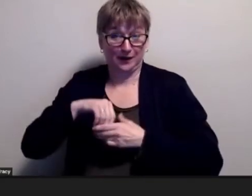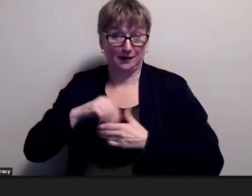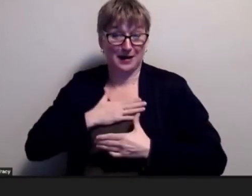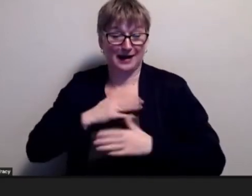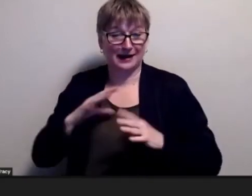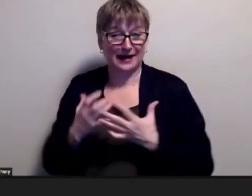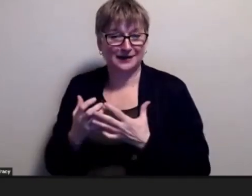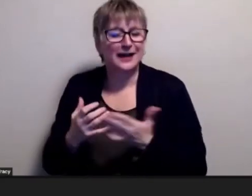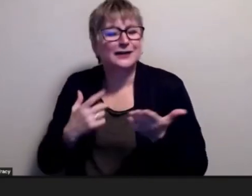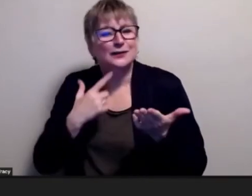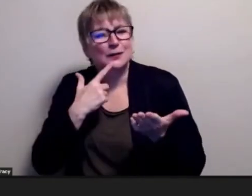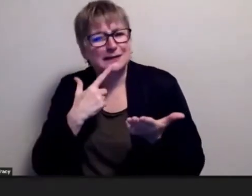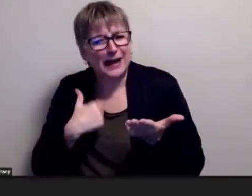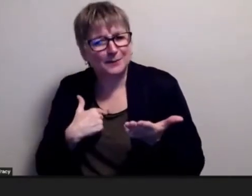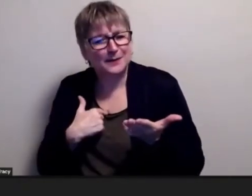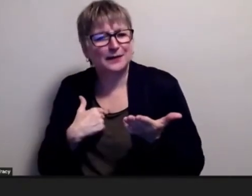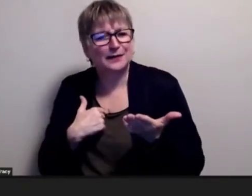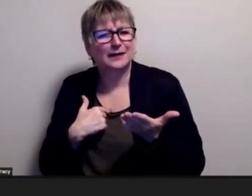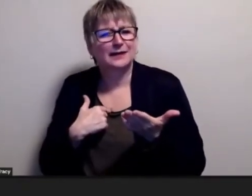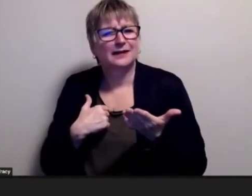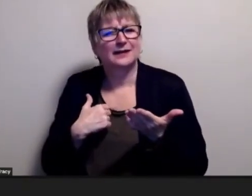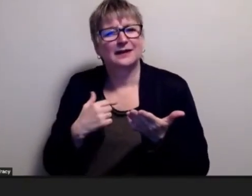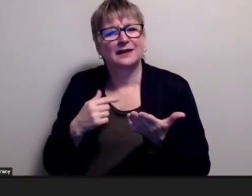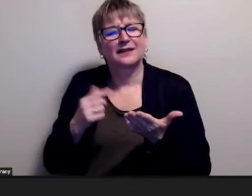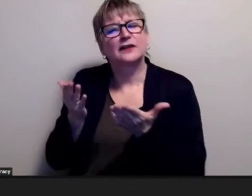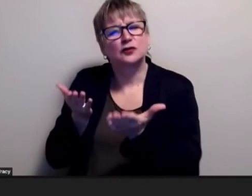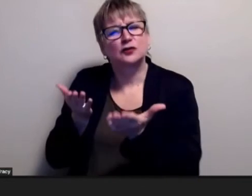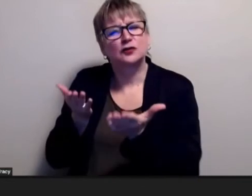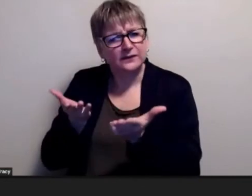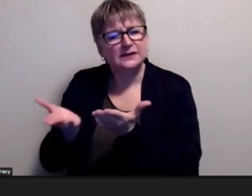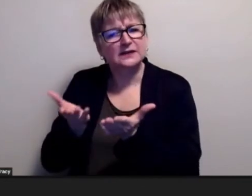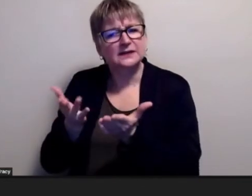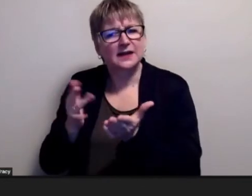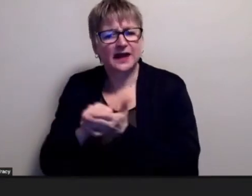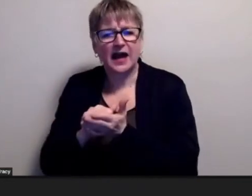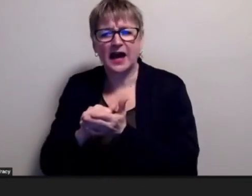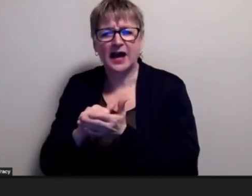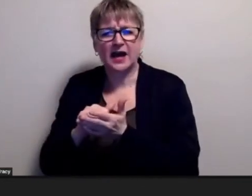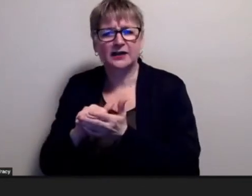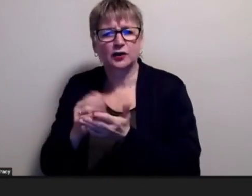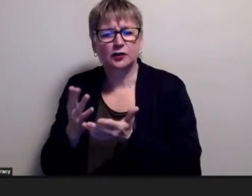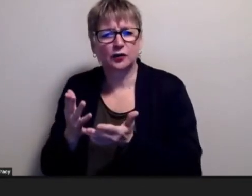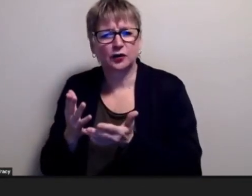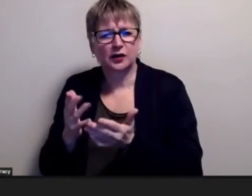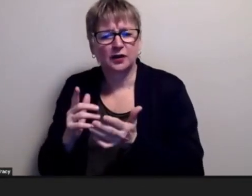about the services that you got from being in that program you got tutorial support